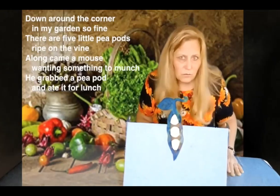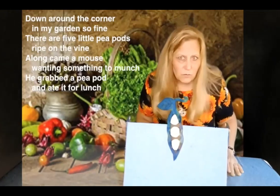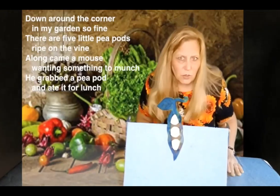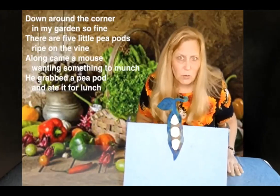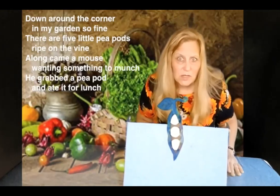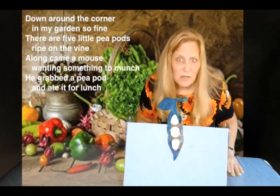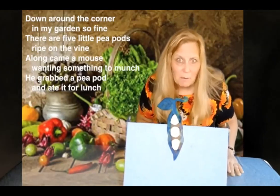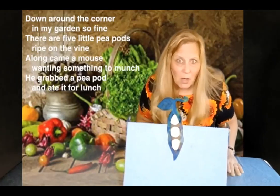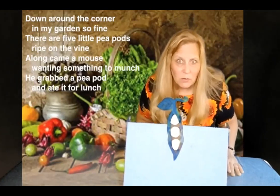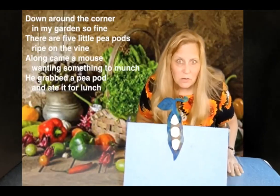Do you see that mouse.